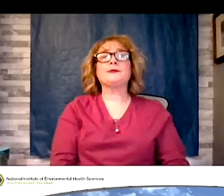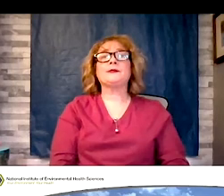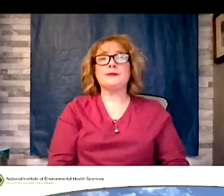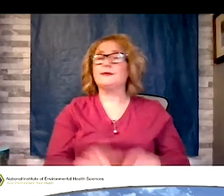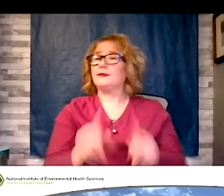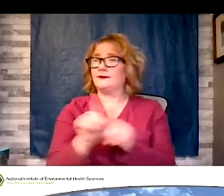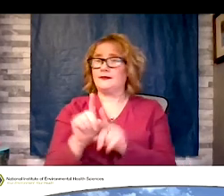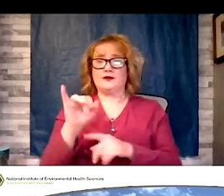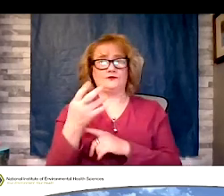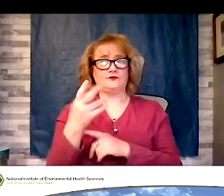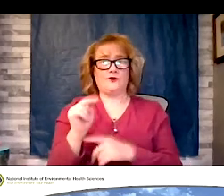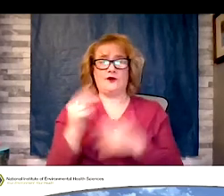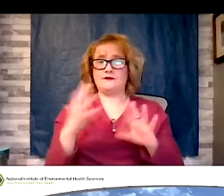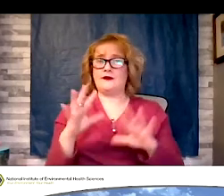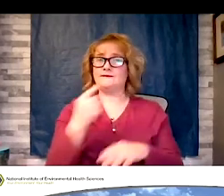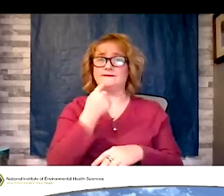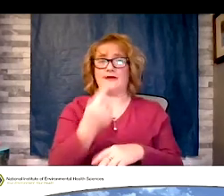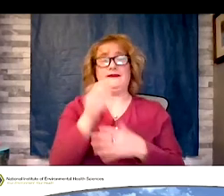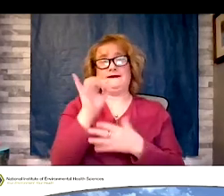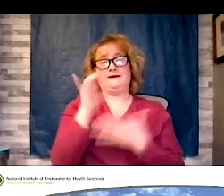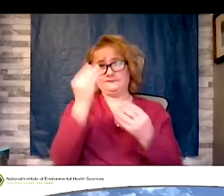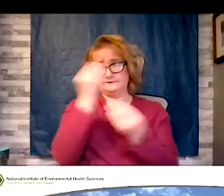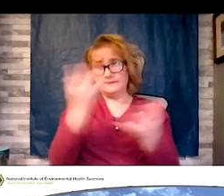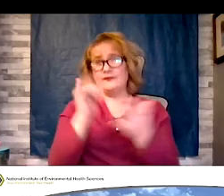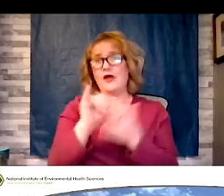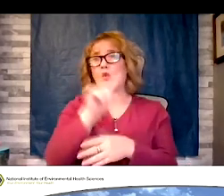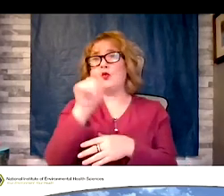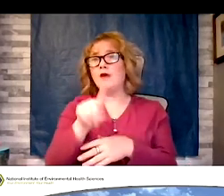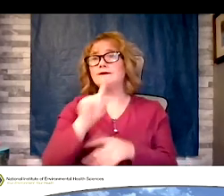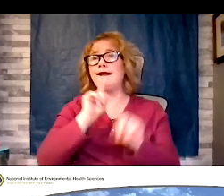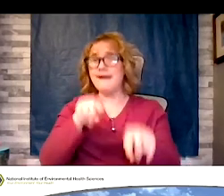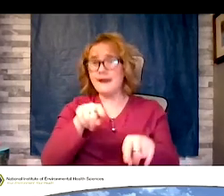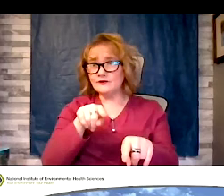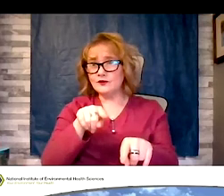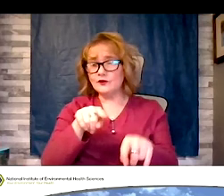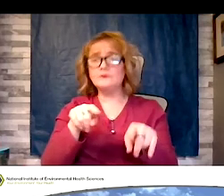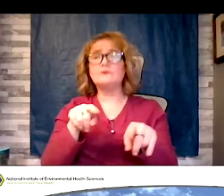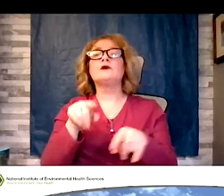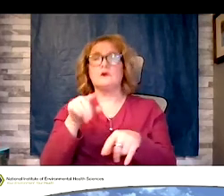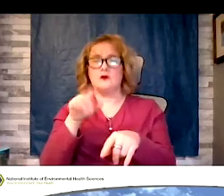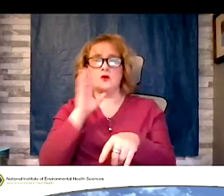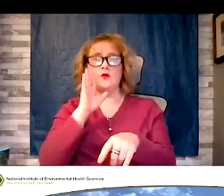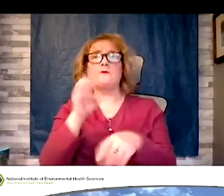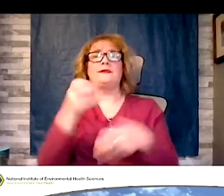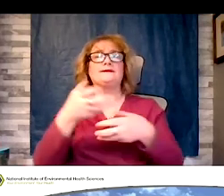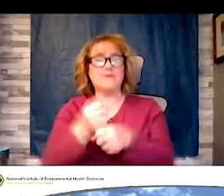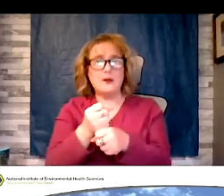and answer session will be summarized and included but you